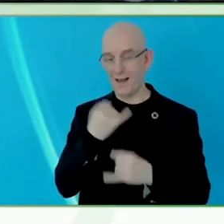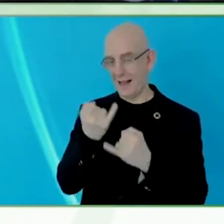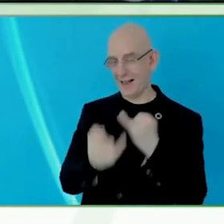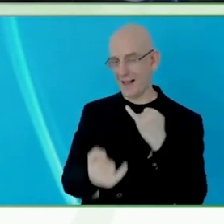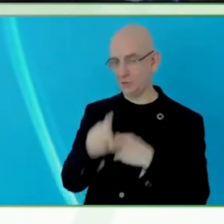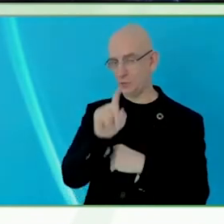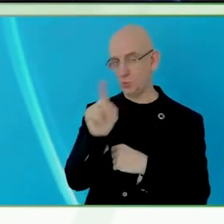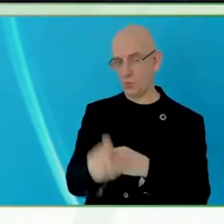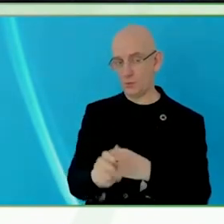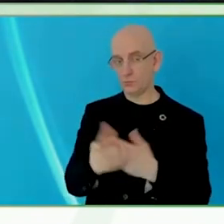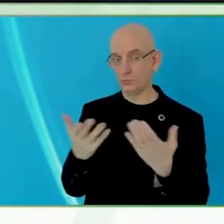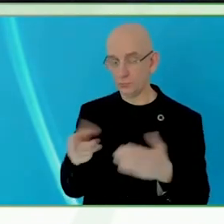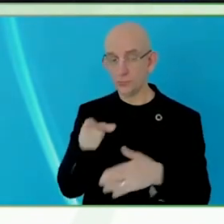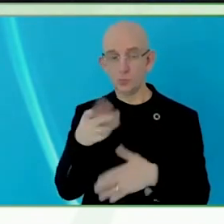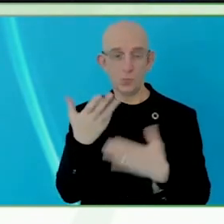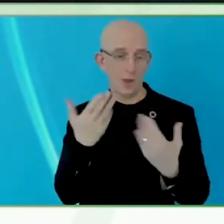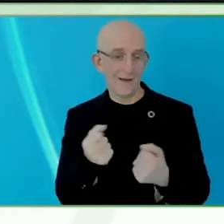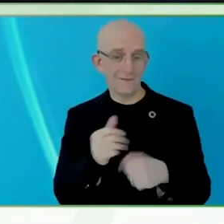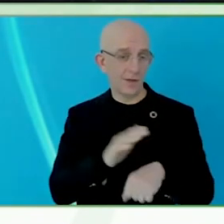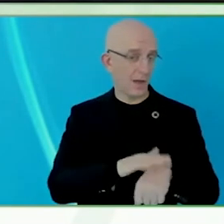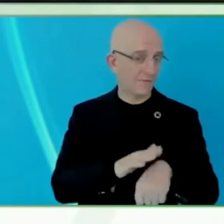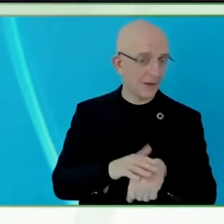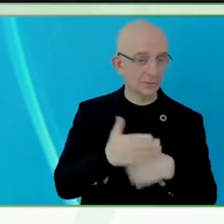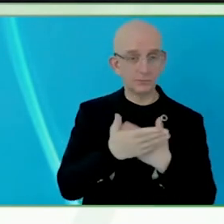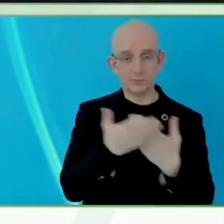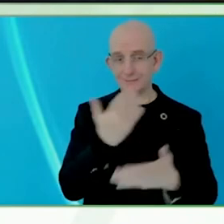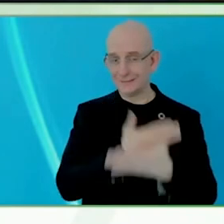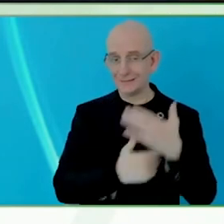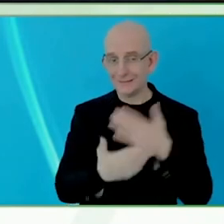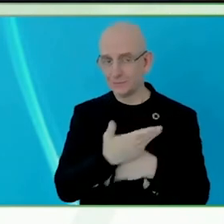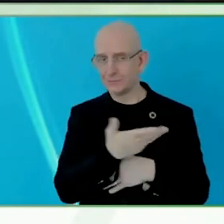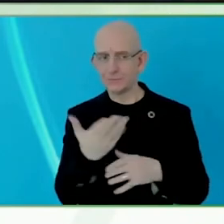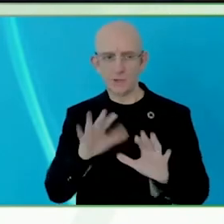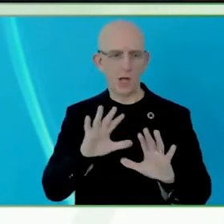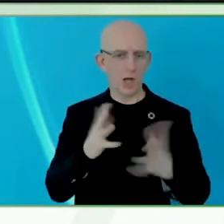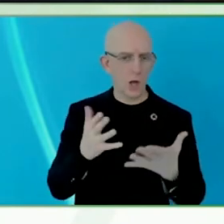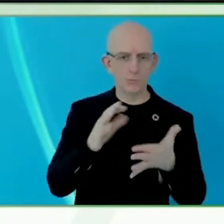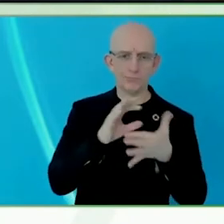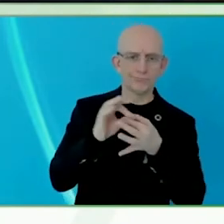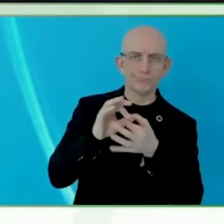That is a question that touches closely my heart.